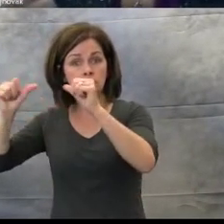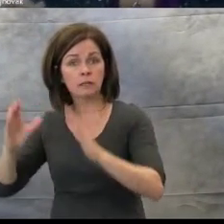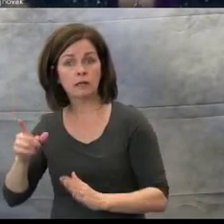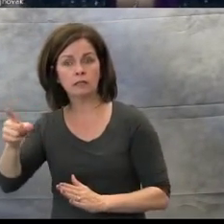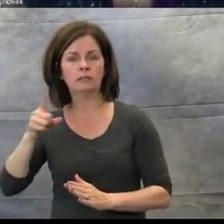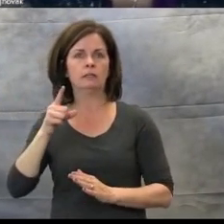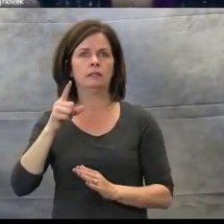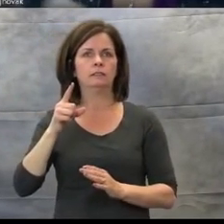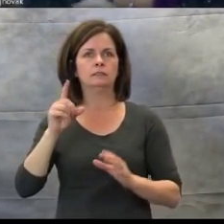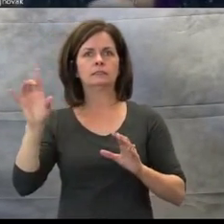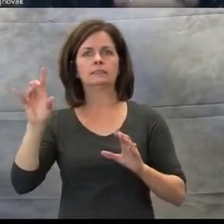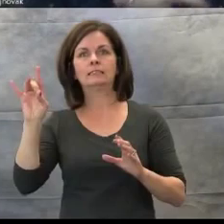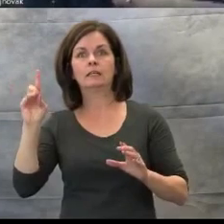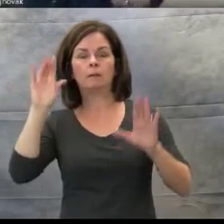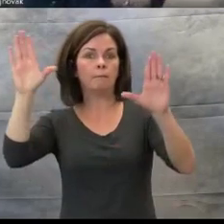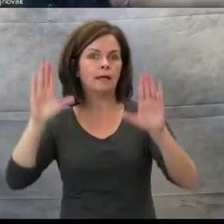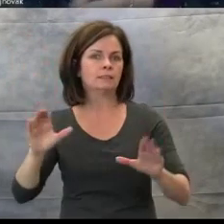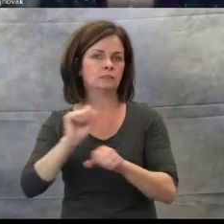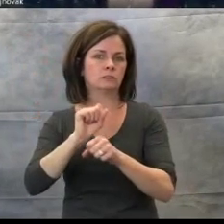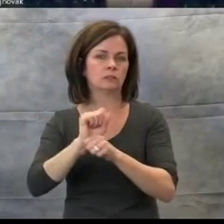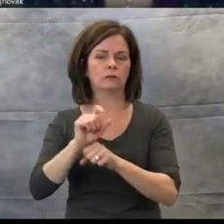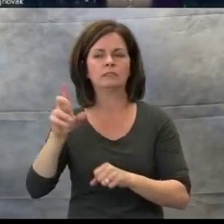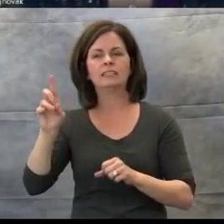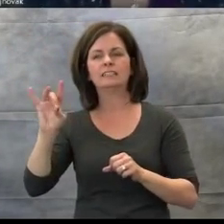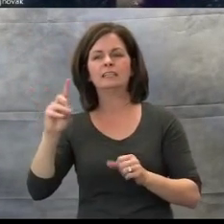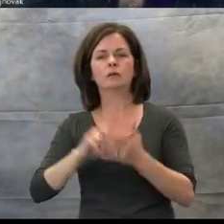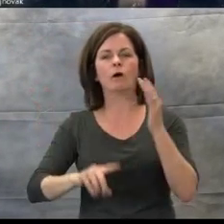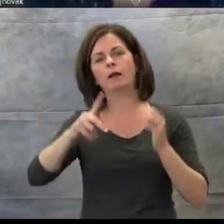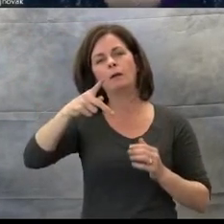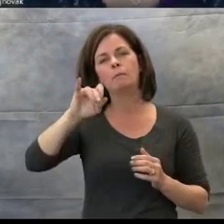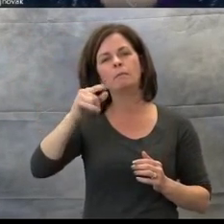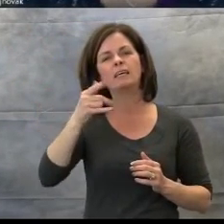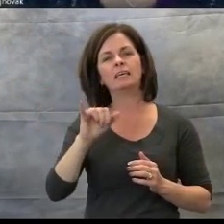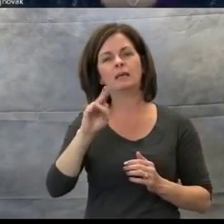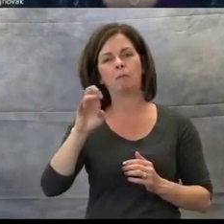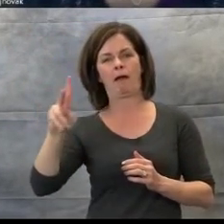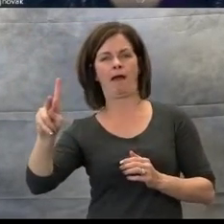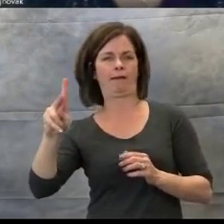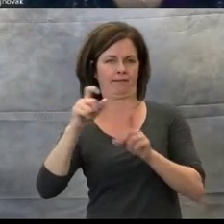"Piggyback Songs". He takes pop music and teaches